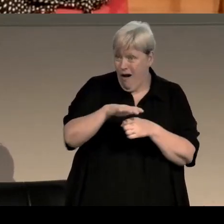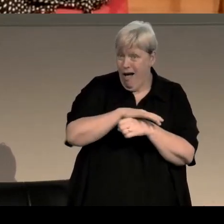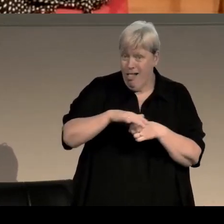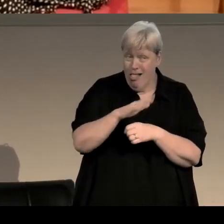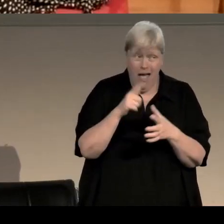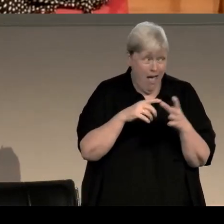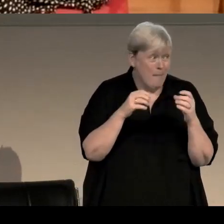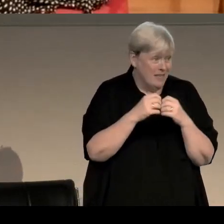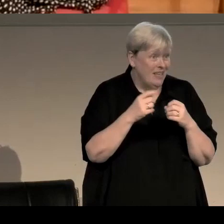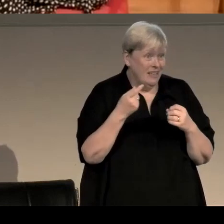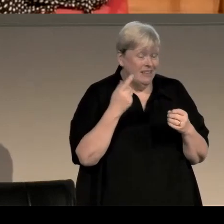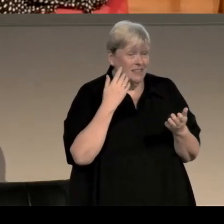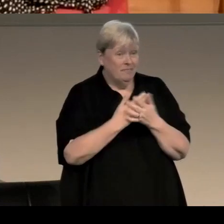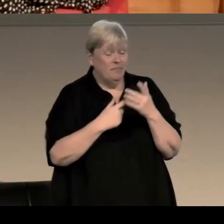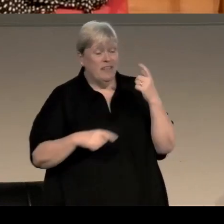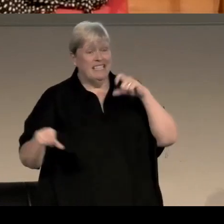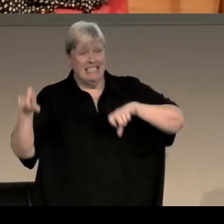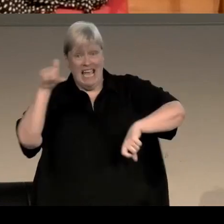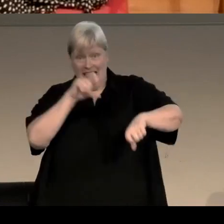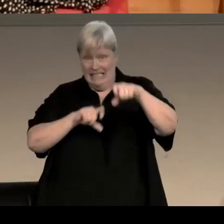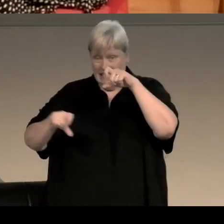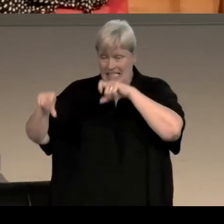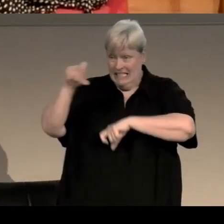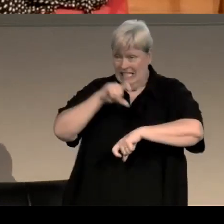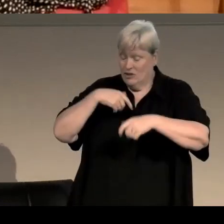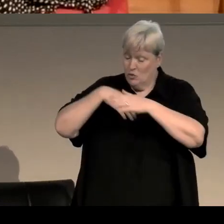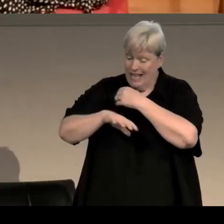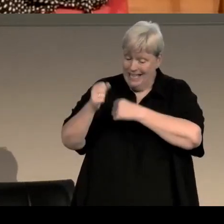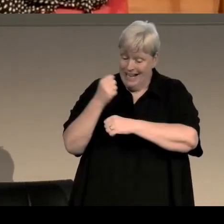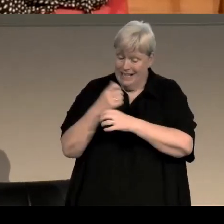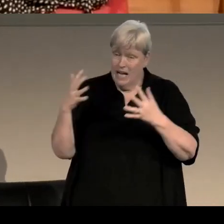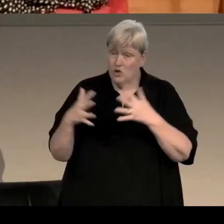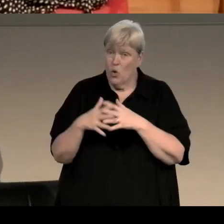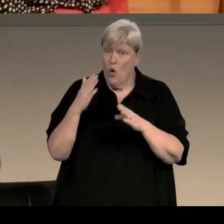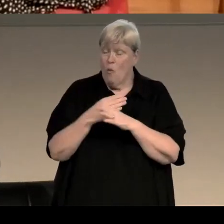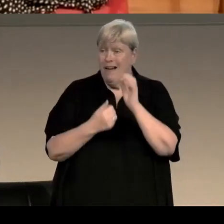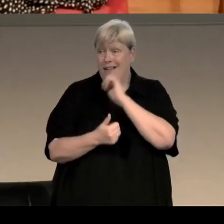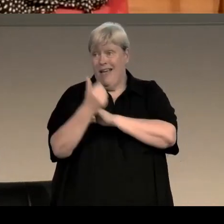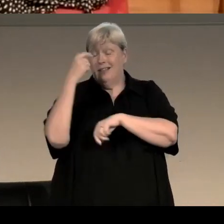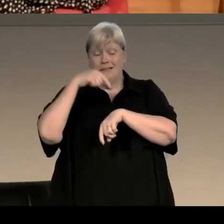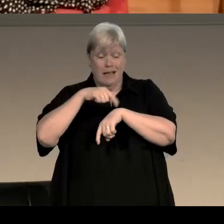and Sue was - at the time Sue was in Glasgow, working in Glasgow,